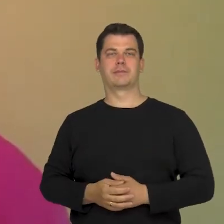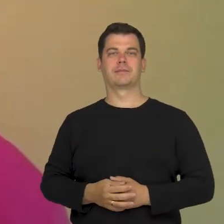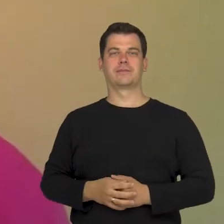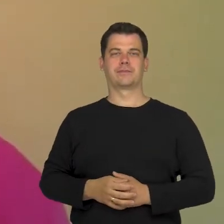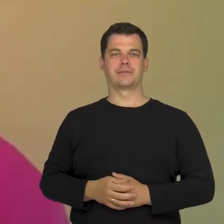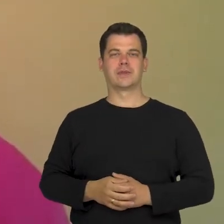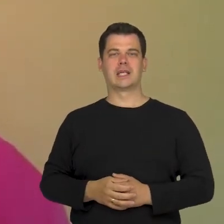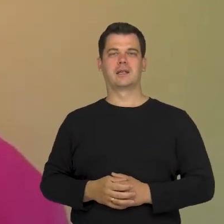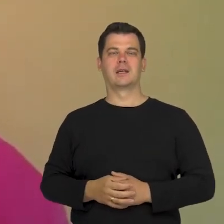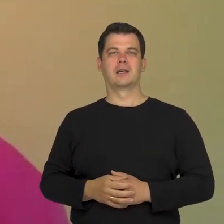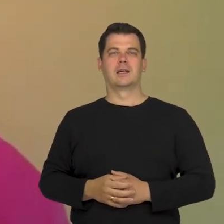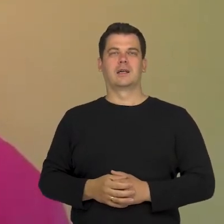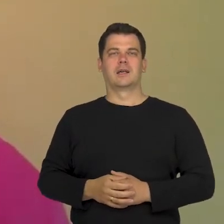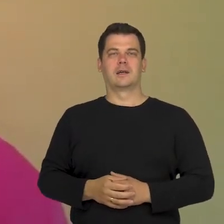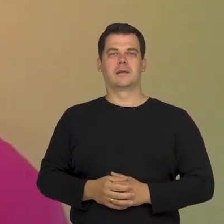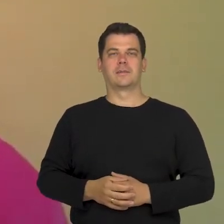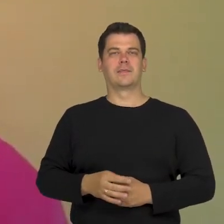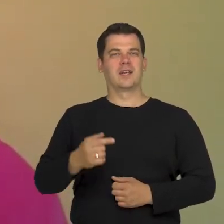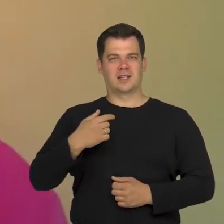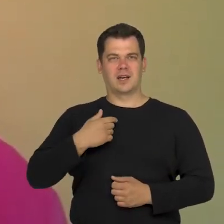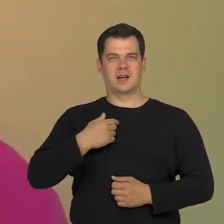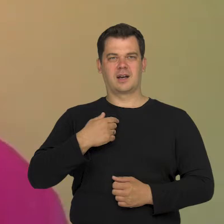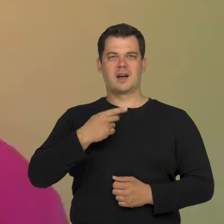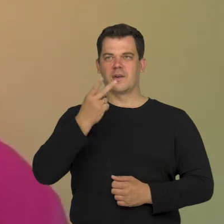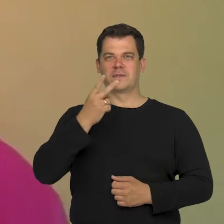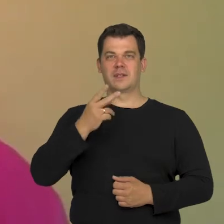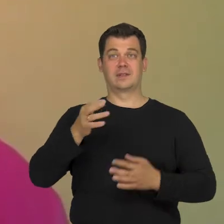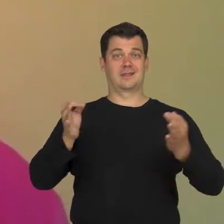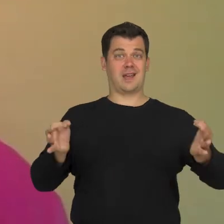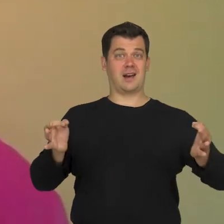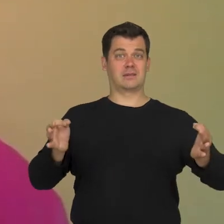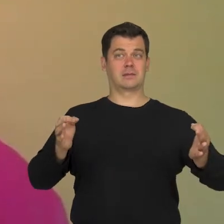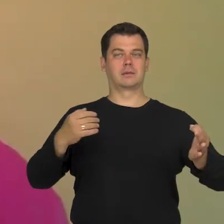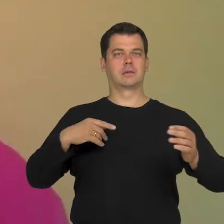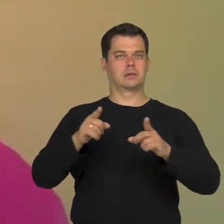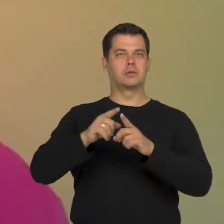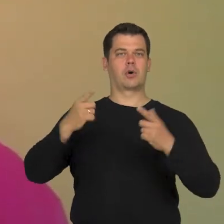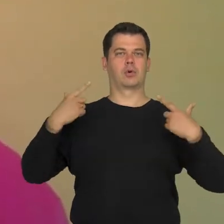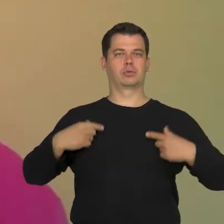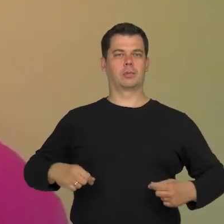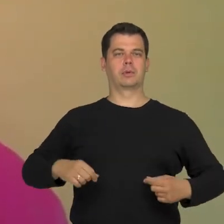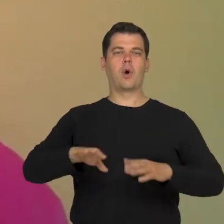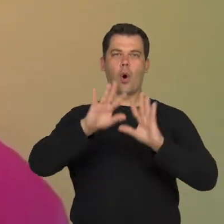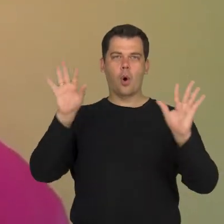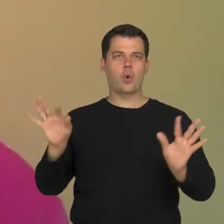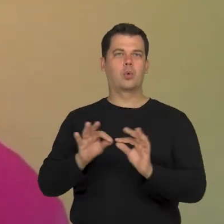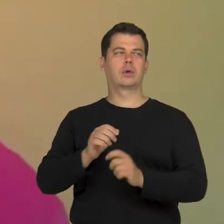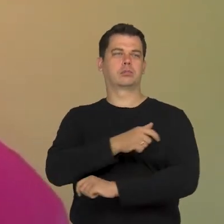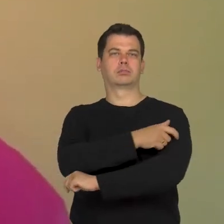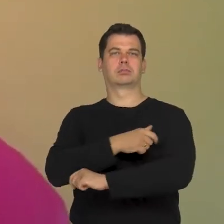and from what I noticed, these are also people who wear red and white flag on their shoulder.